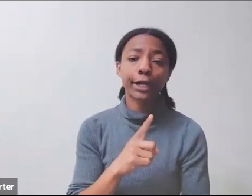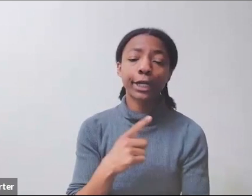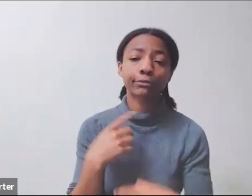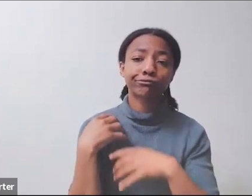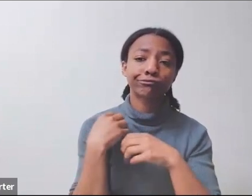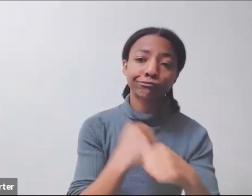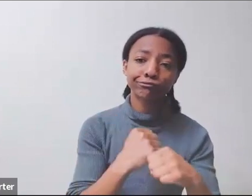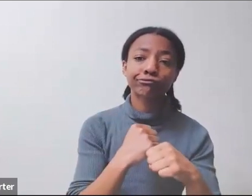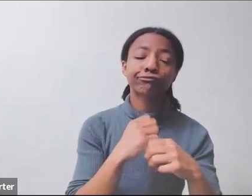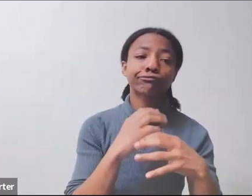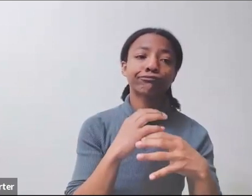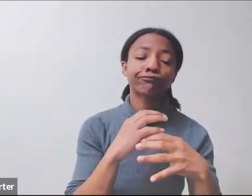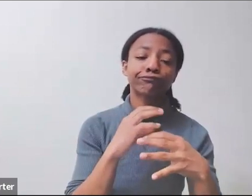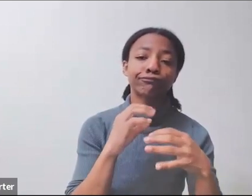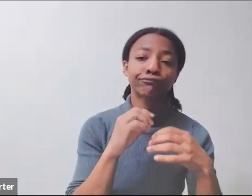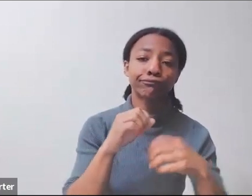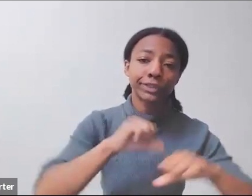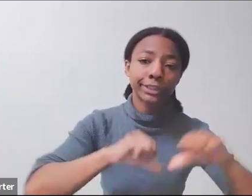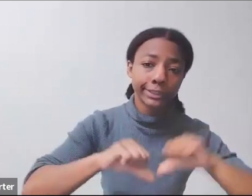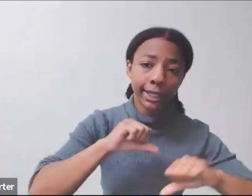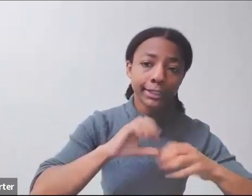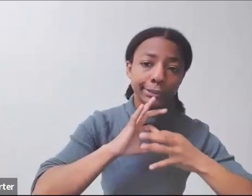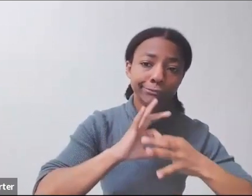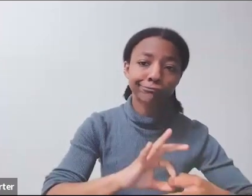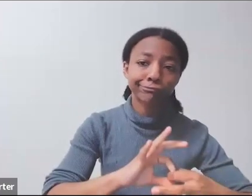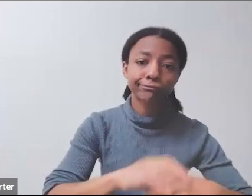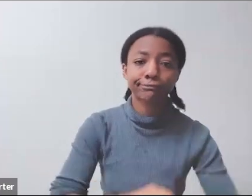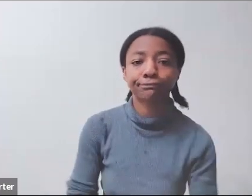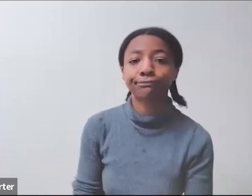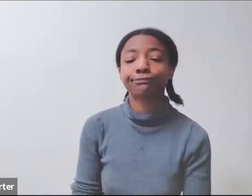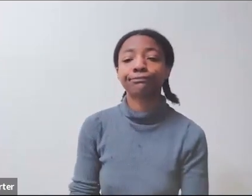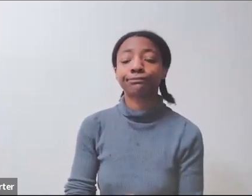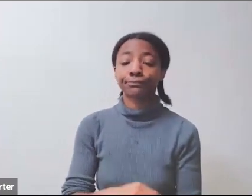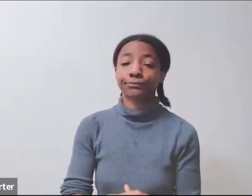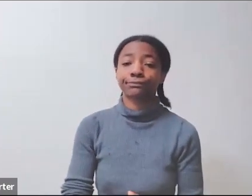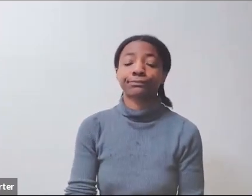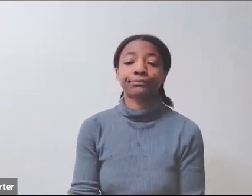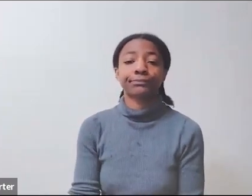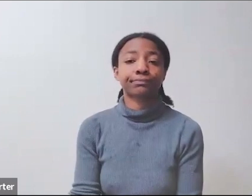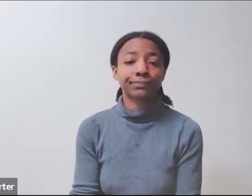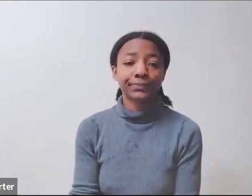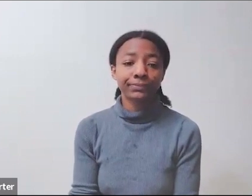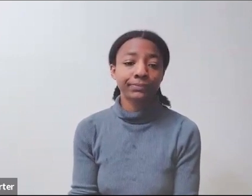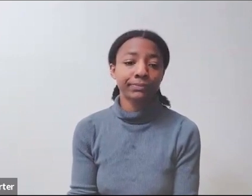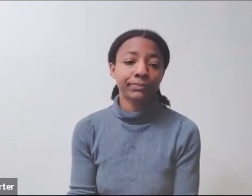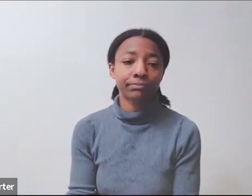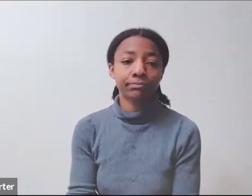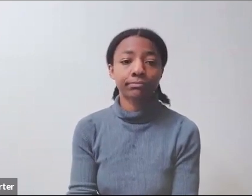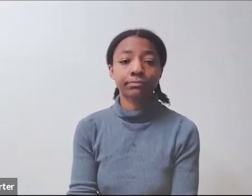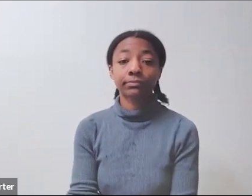You can go to the next slide. These are some of the different offices within the Bureau of Global Health